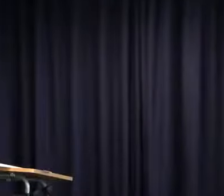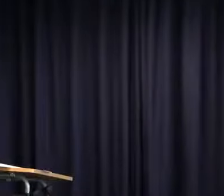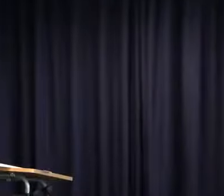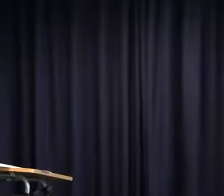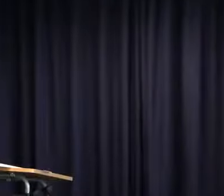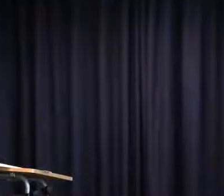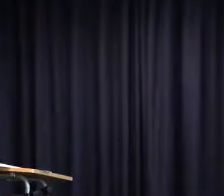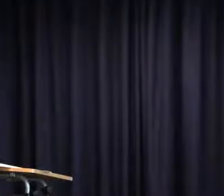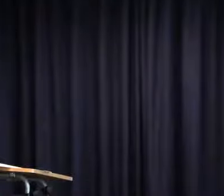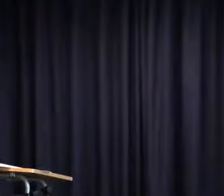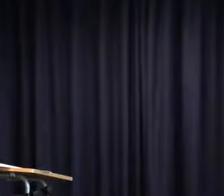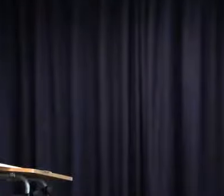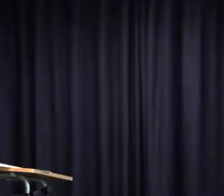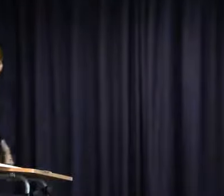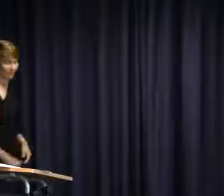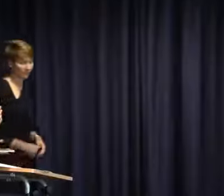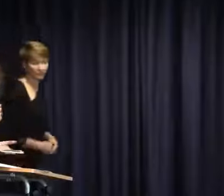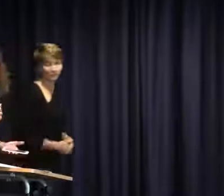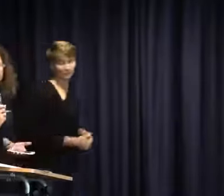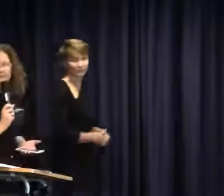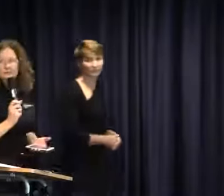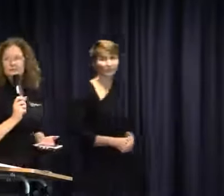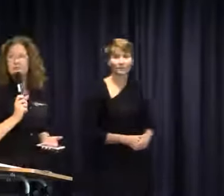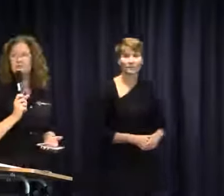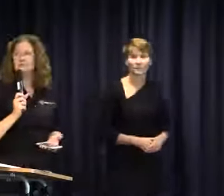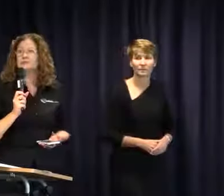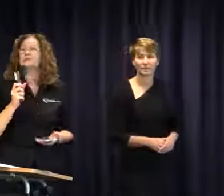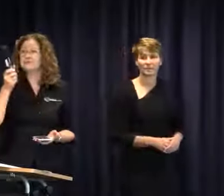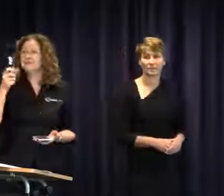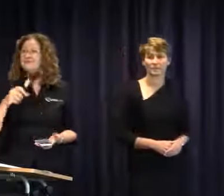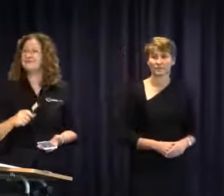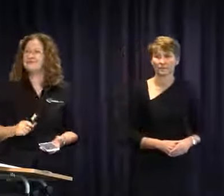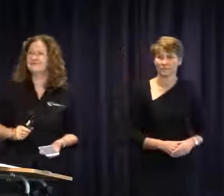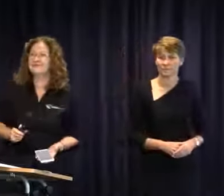organisation to give us that strength to get established.